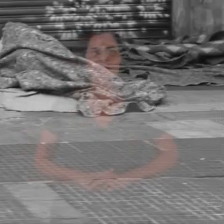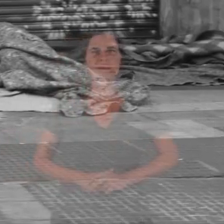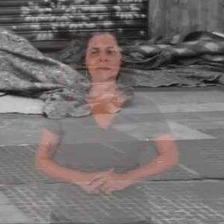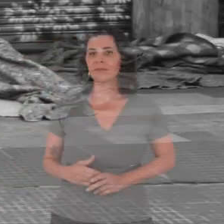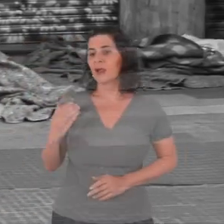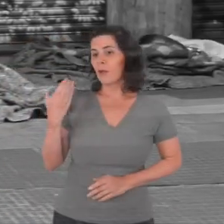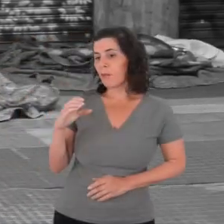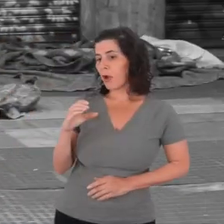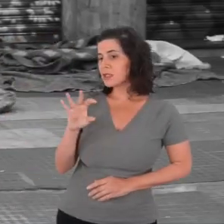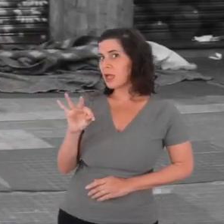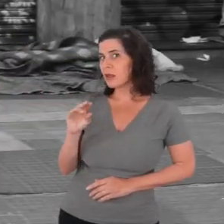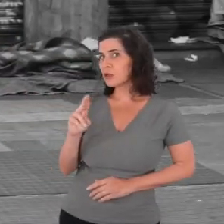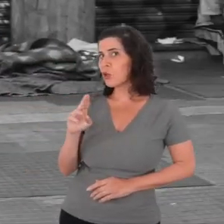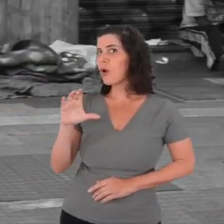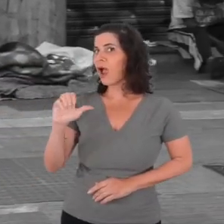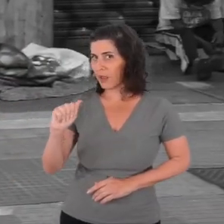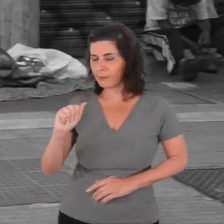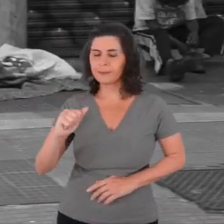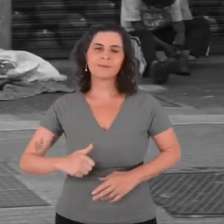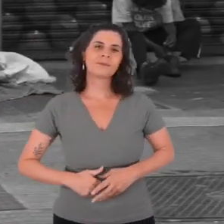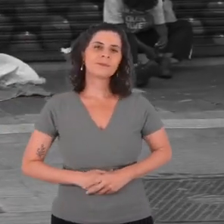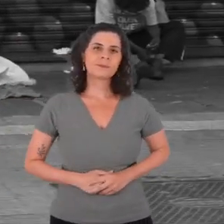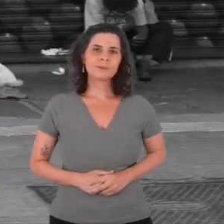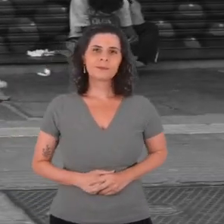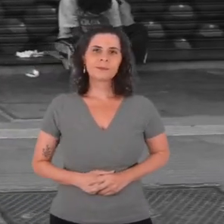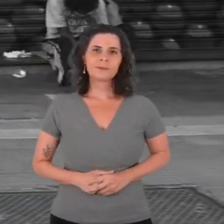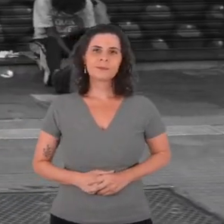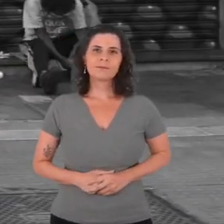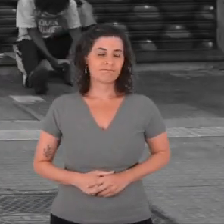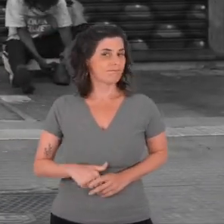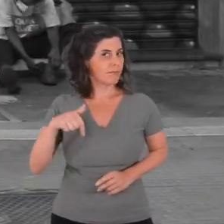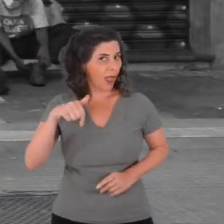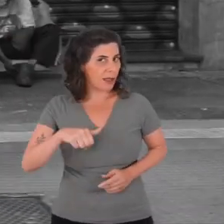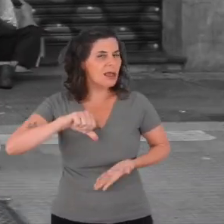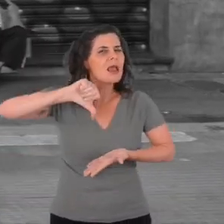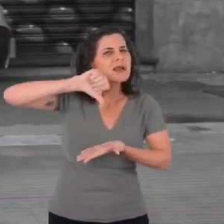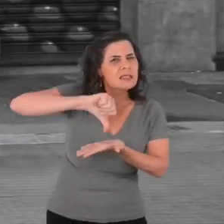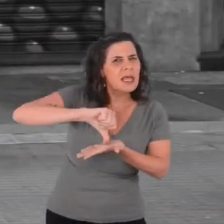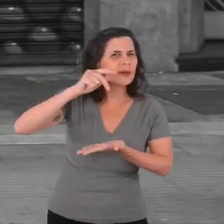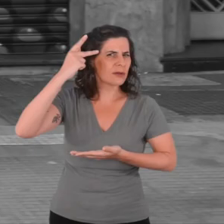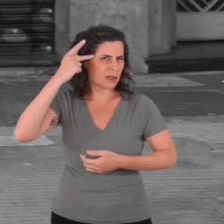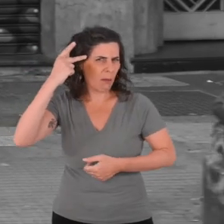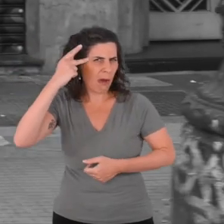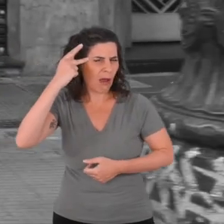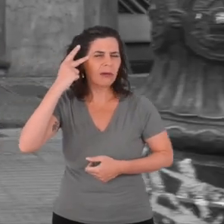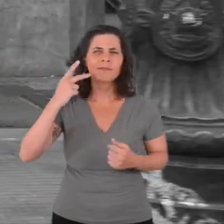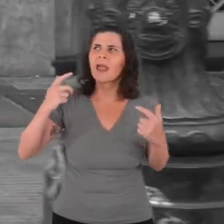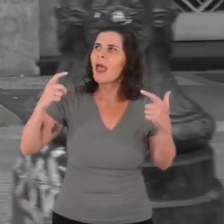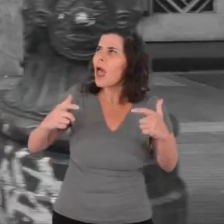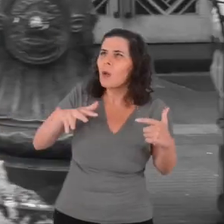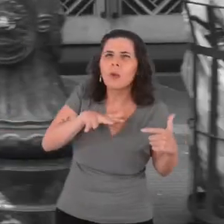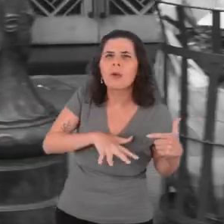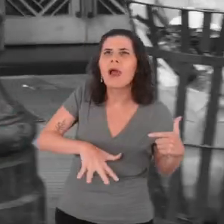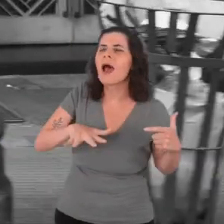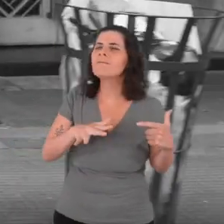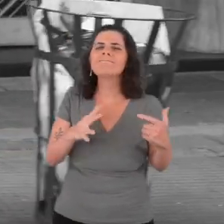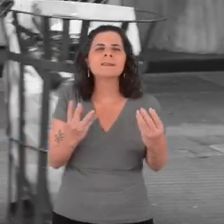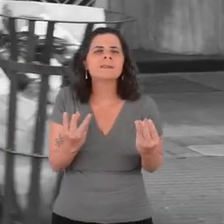[Post by Tuca Munhoz] The center of São Paulo is a very rich place,